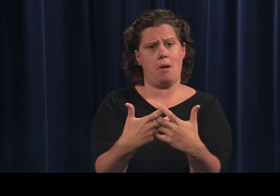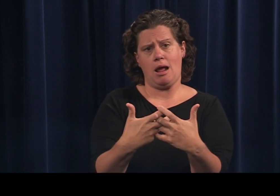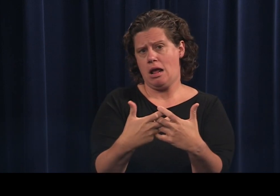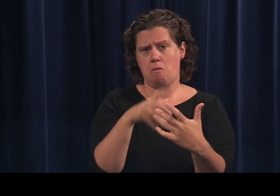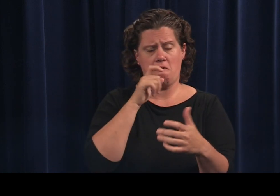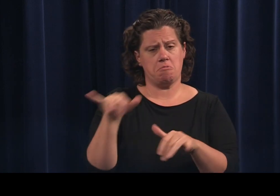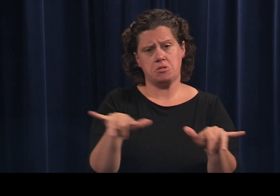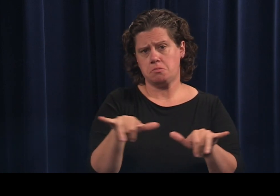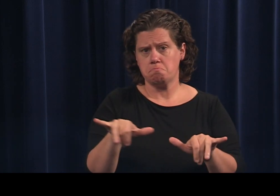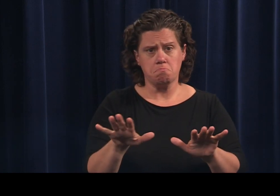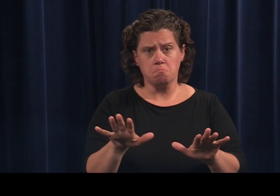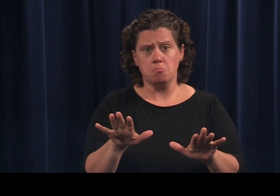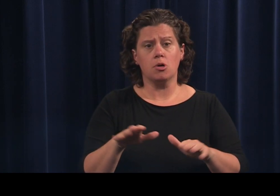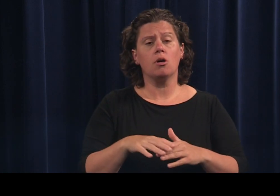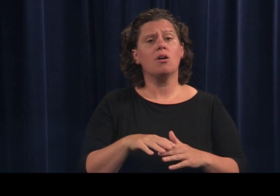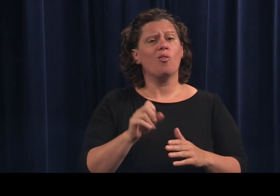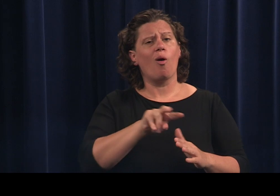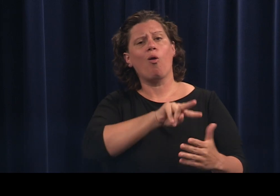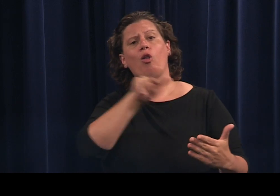See our video on updating voter registration.